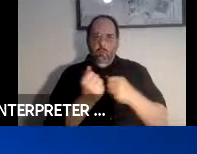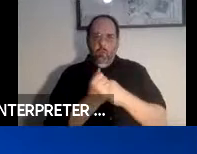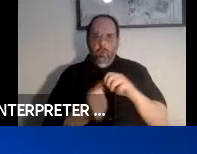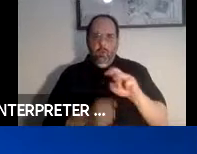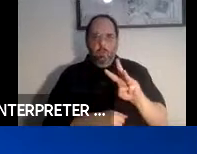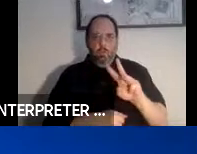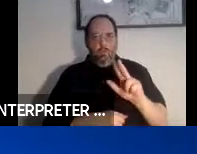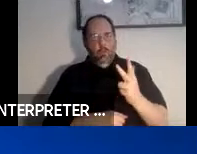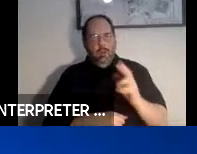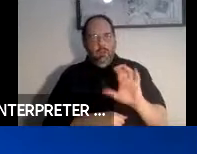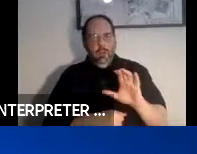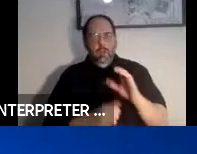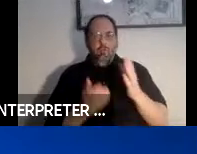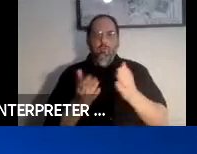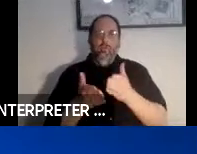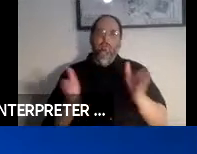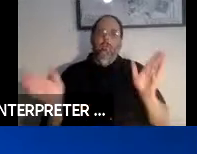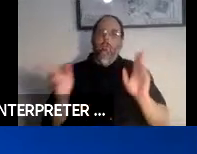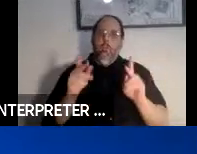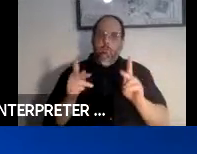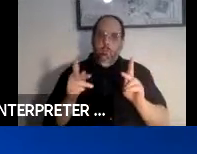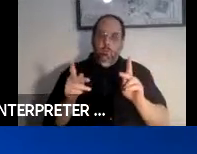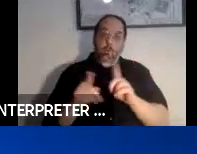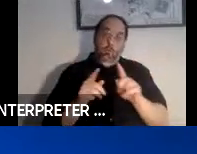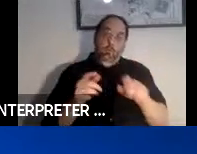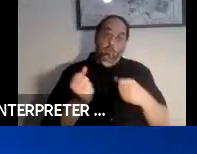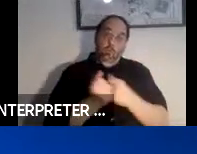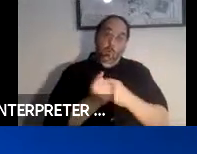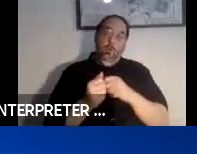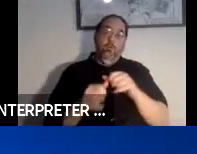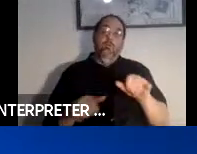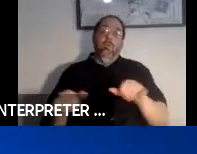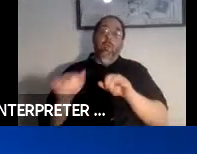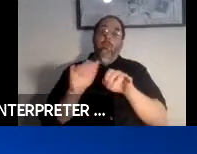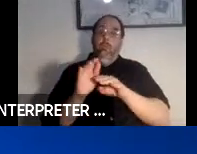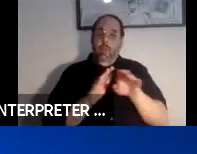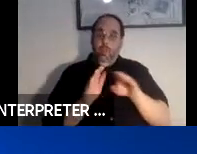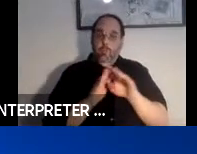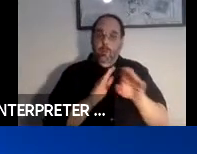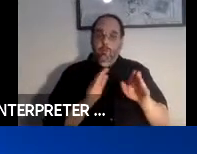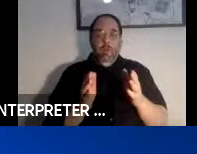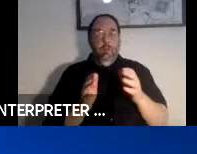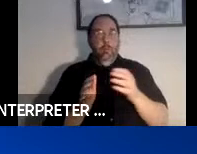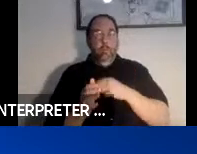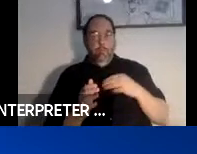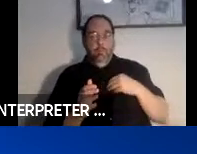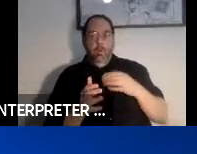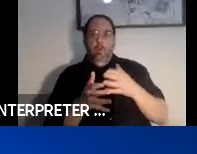services to the public and support standards development with member and public collaborators.